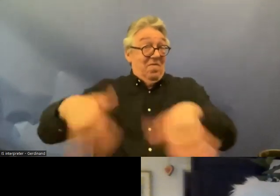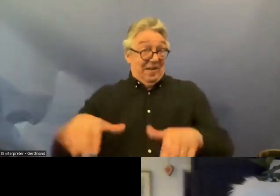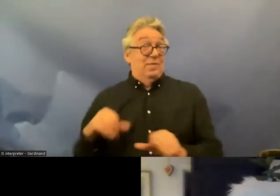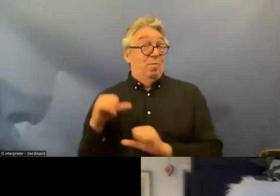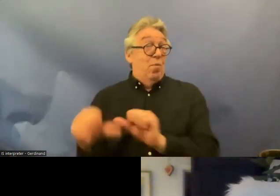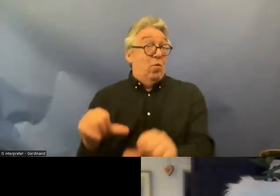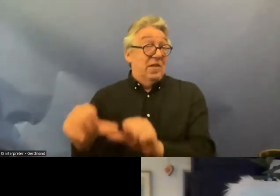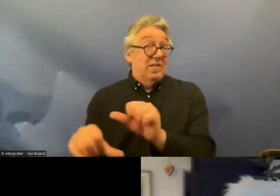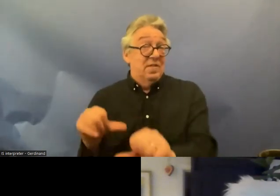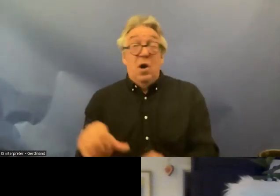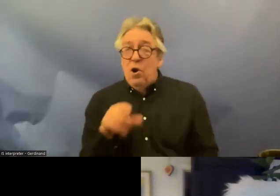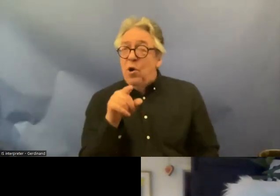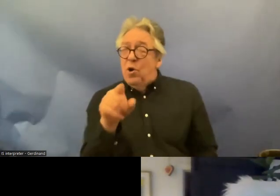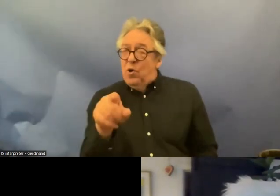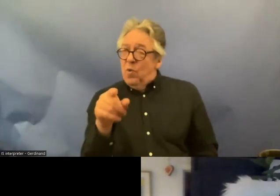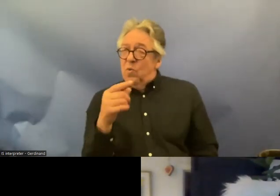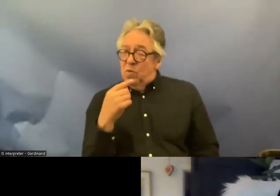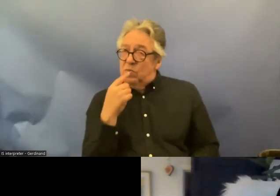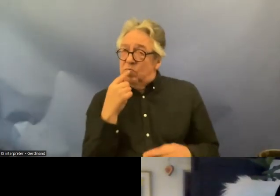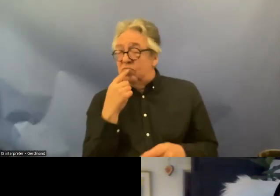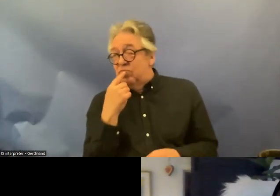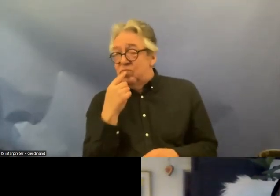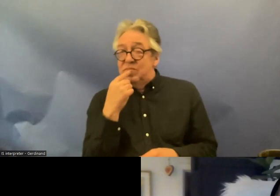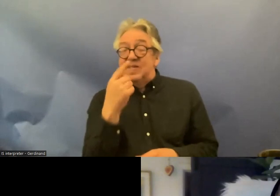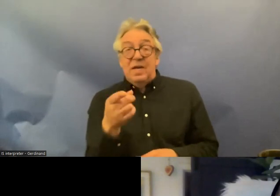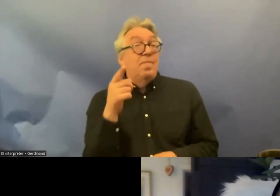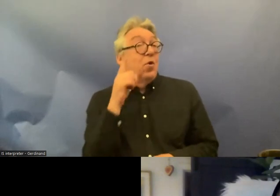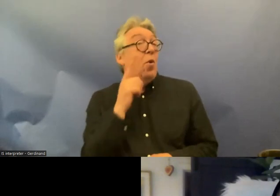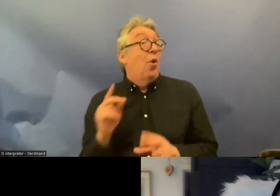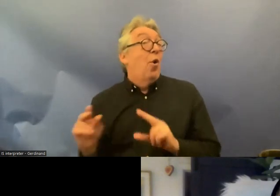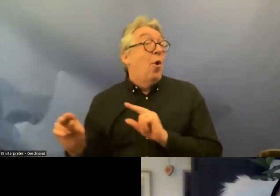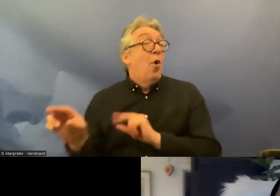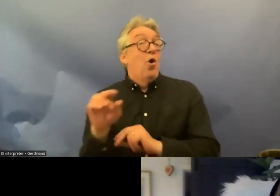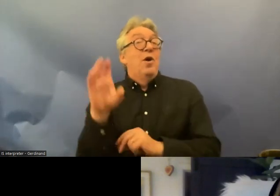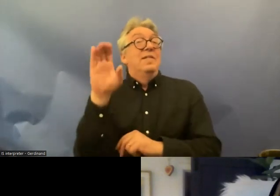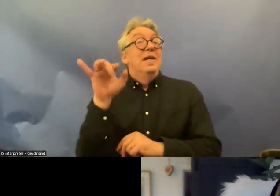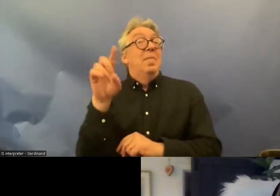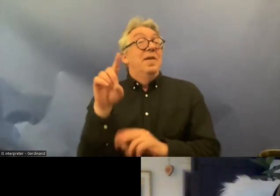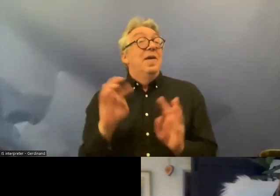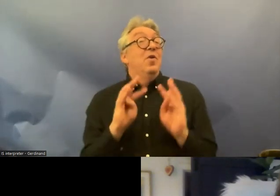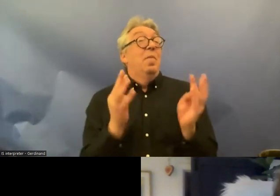already indicated that it's you've heard already from the crpd committee uh their